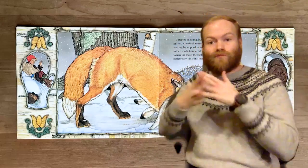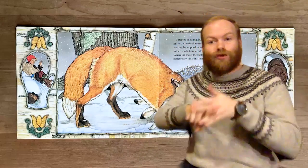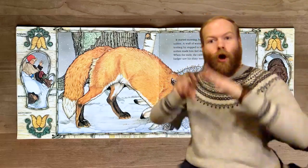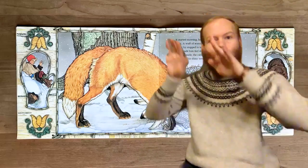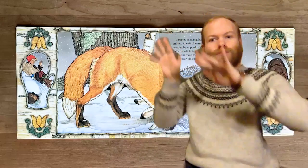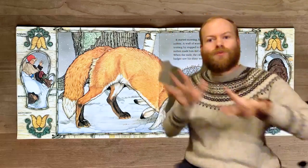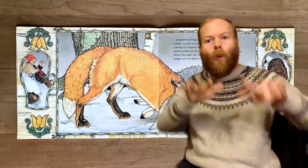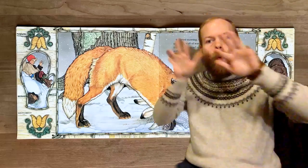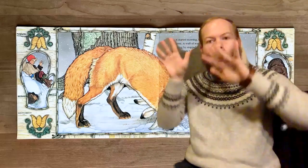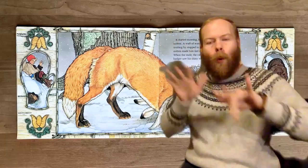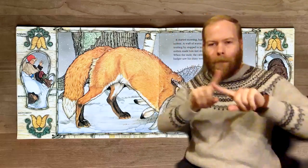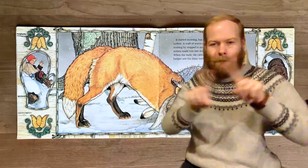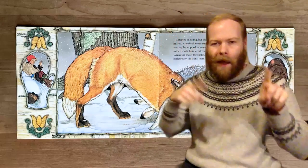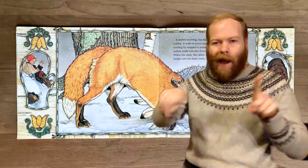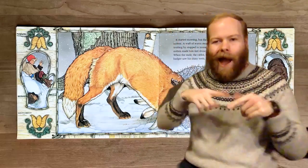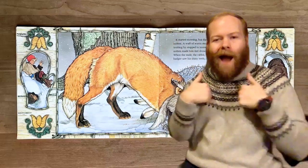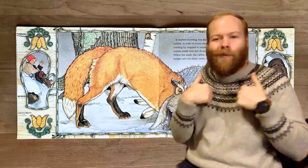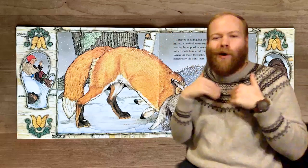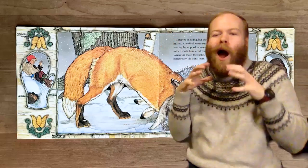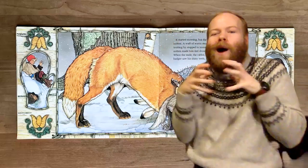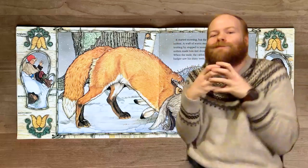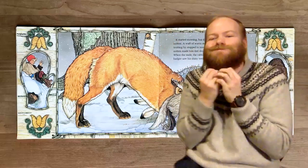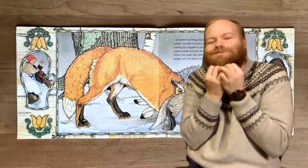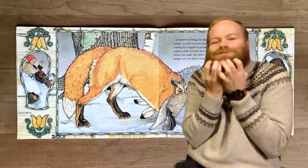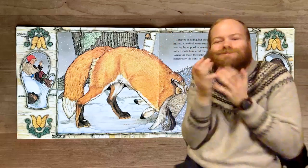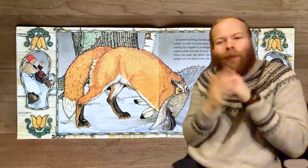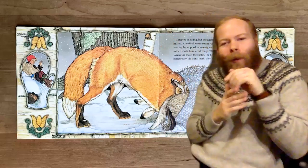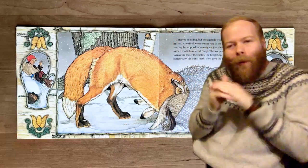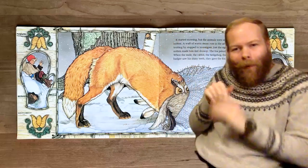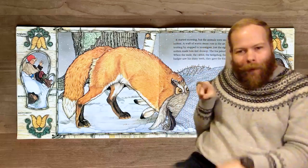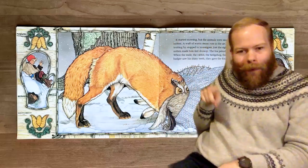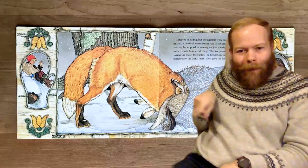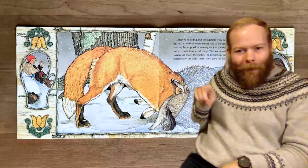It started snowing, but the animals were snug in the mitten.